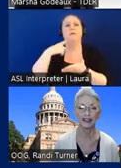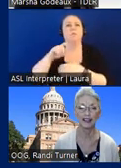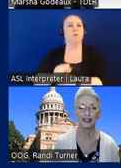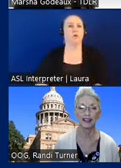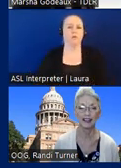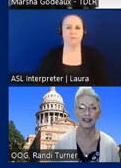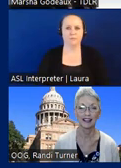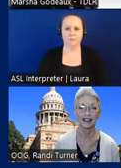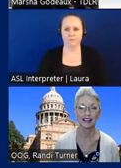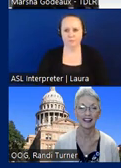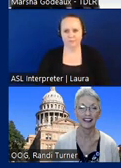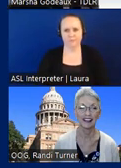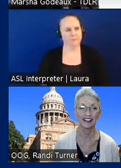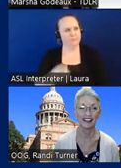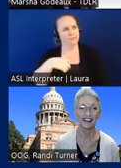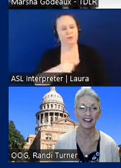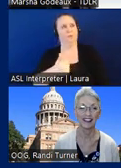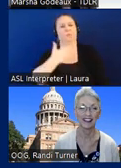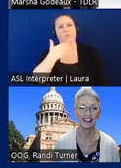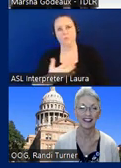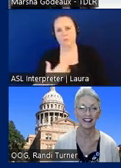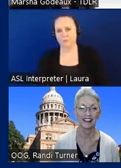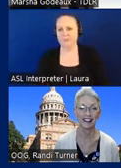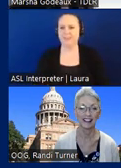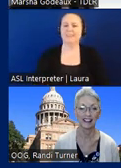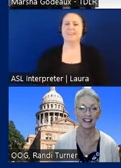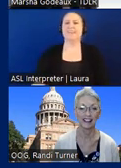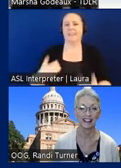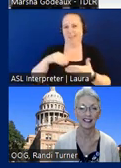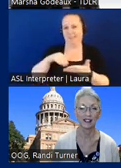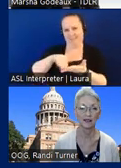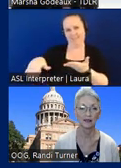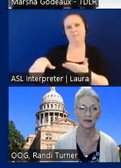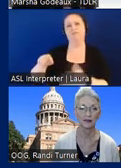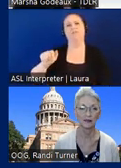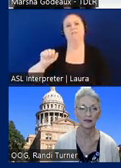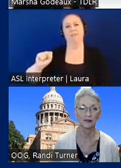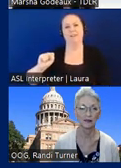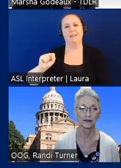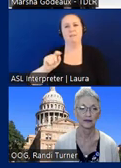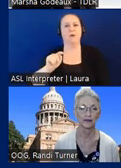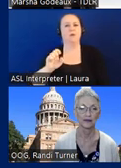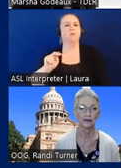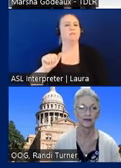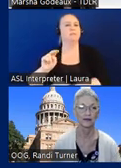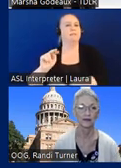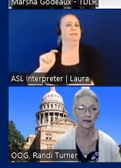like y'all are on it uh so there is an exception within cass about tenant funding so it is still